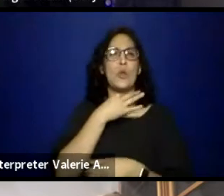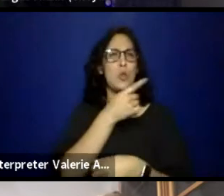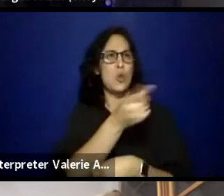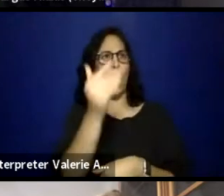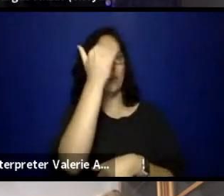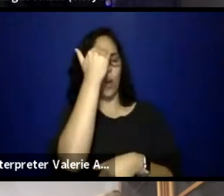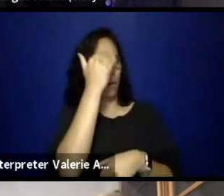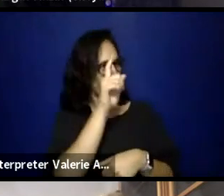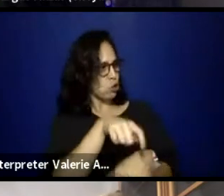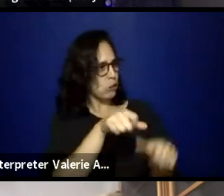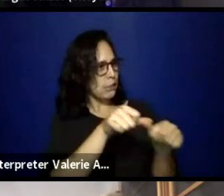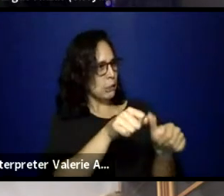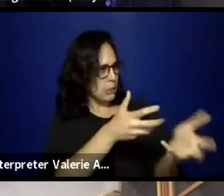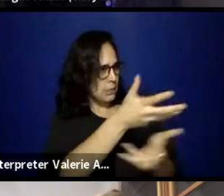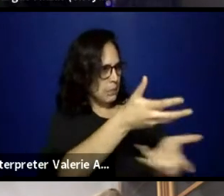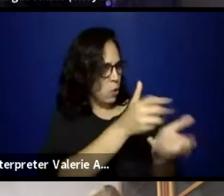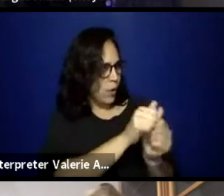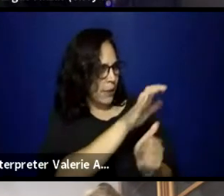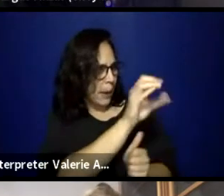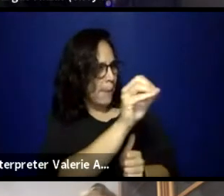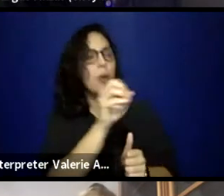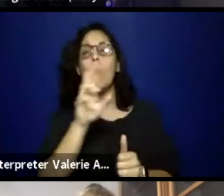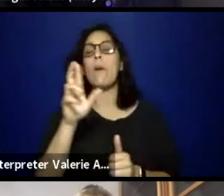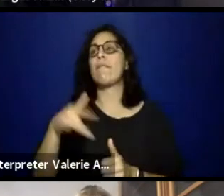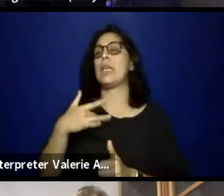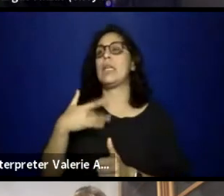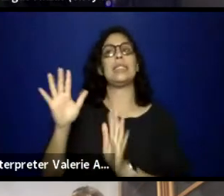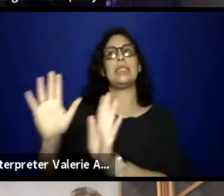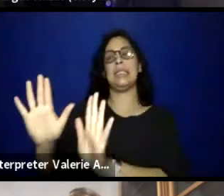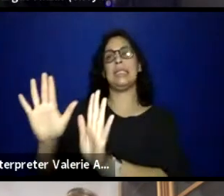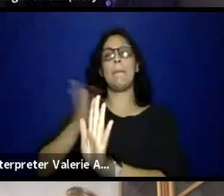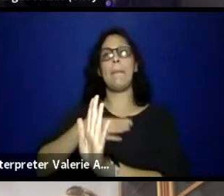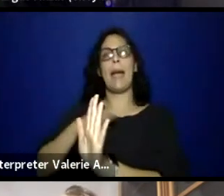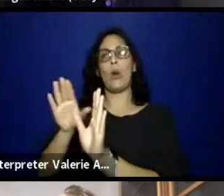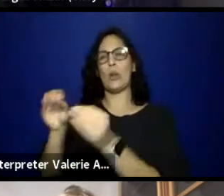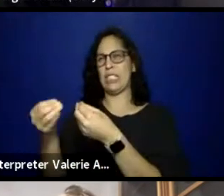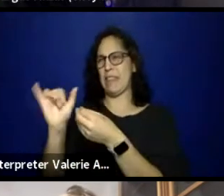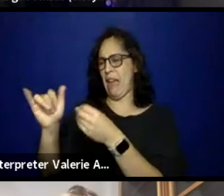and take your company or your org in a different direction? Yeah, absolutely.